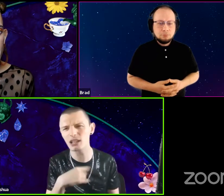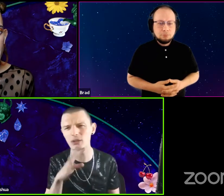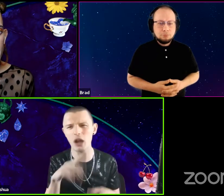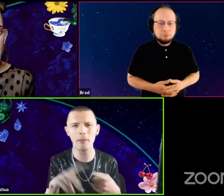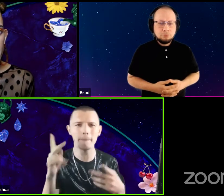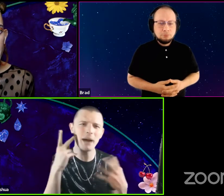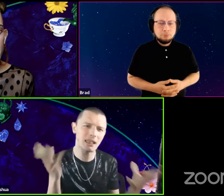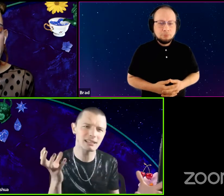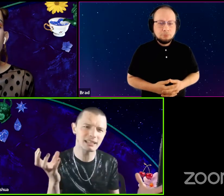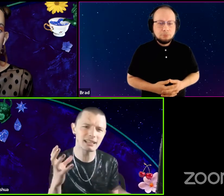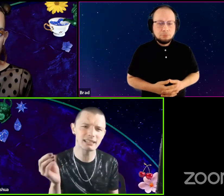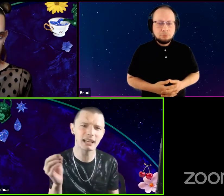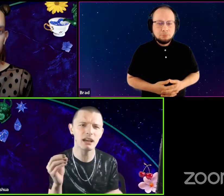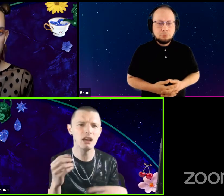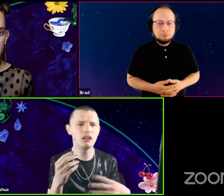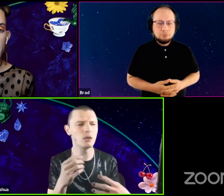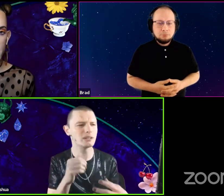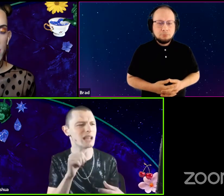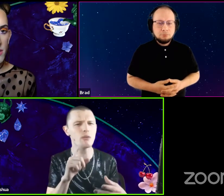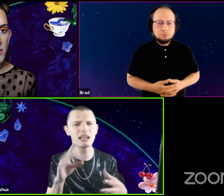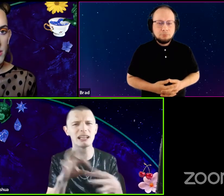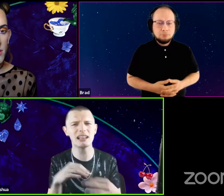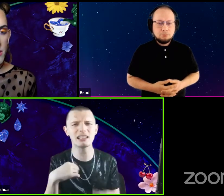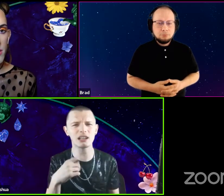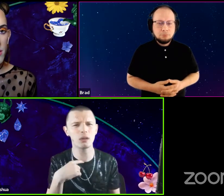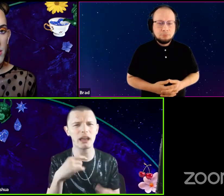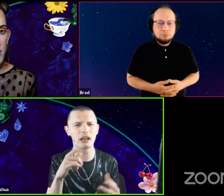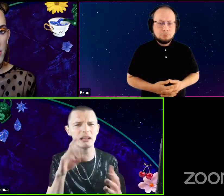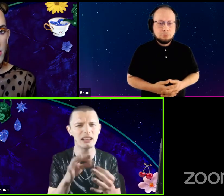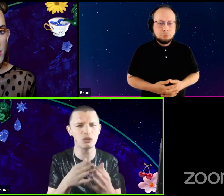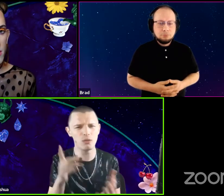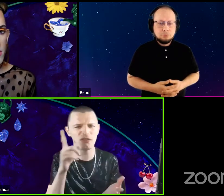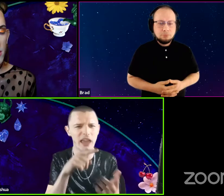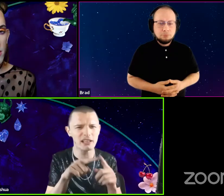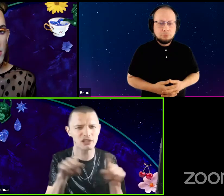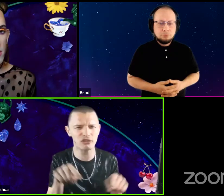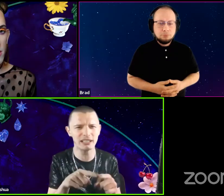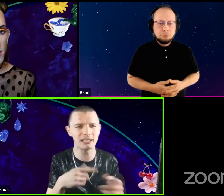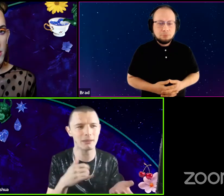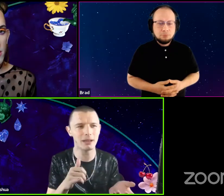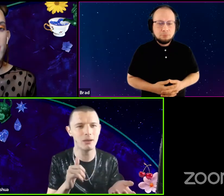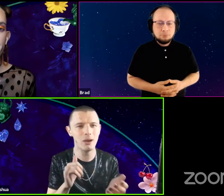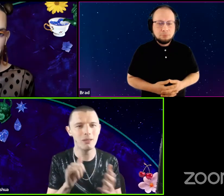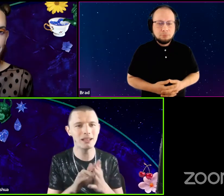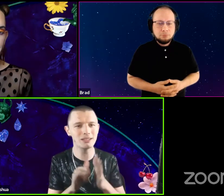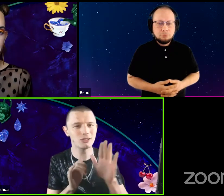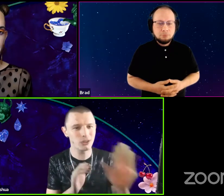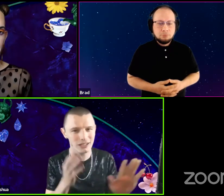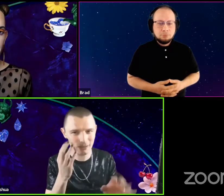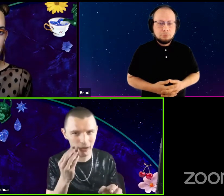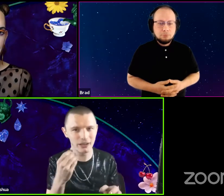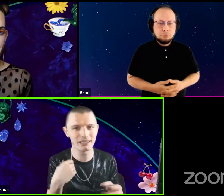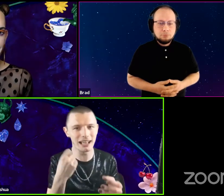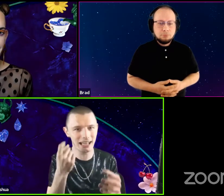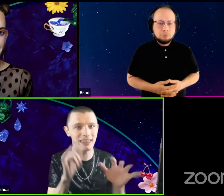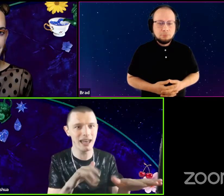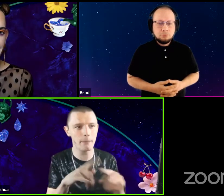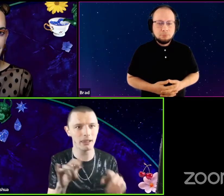as we talked about politics, and you know it's not really connected us. Where like connecting through fake screens. And I'm like, that's your experience? And I get that.